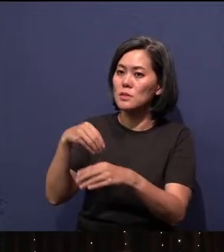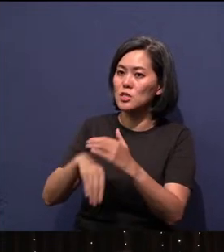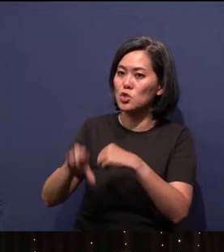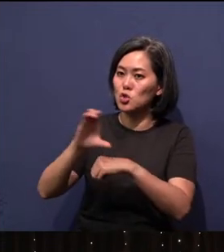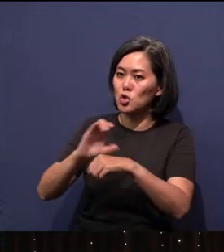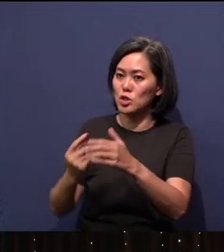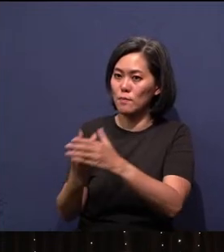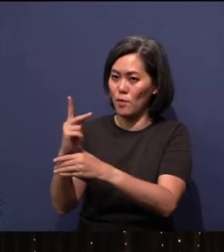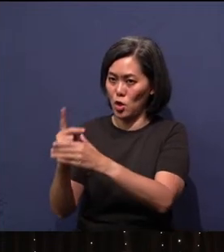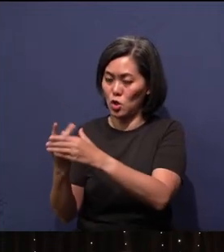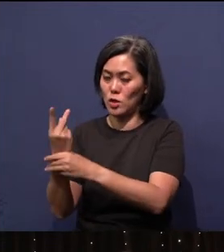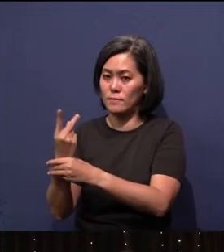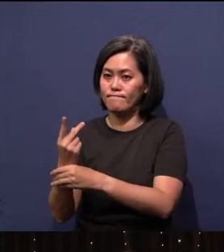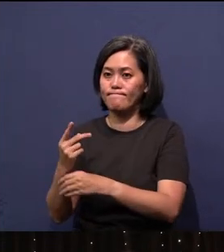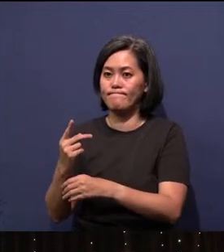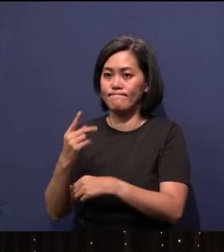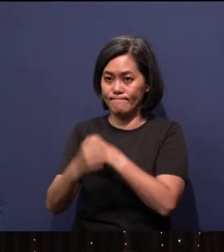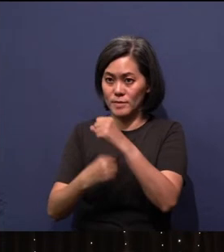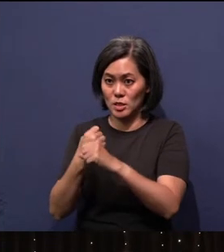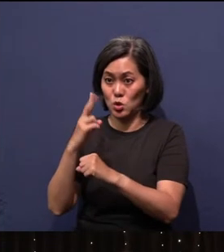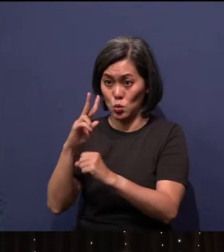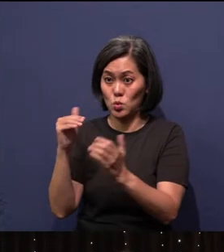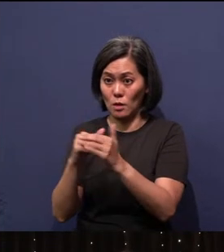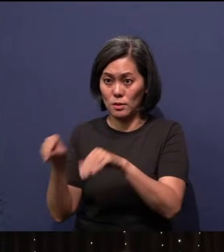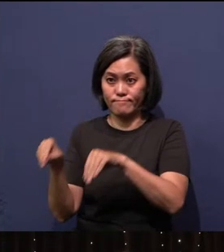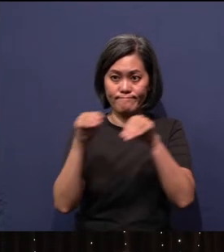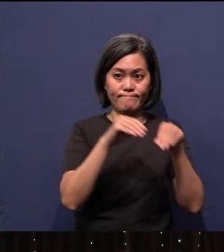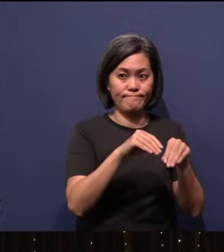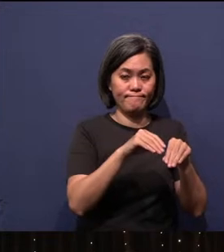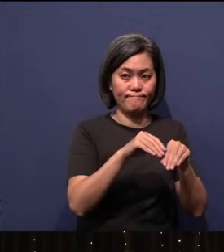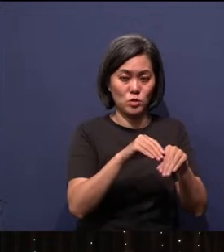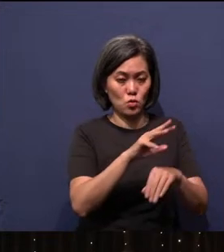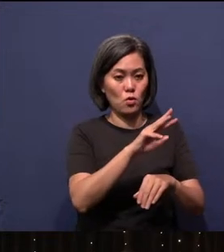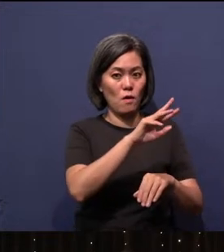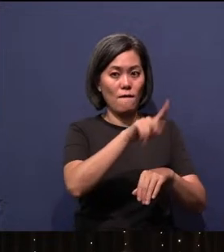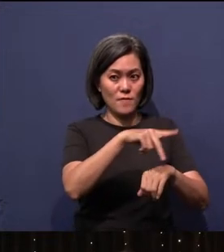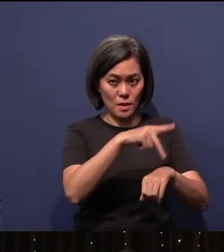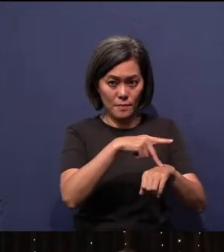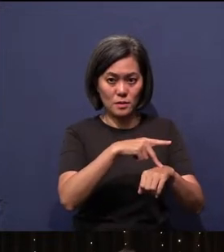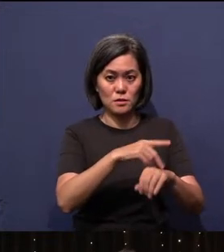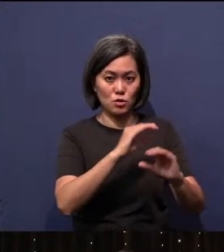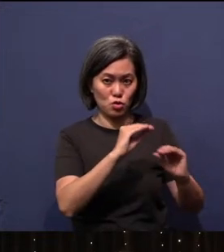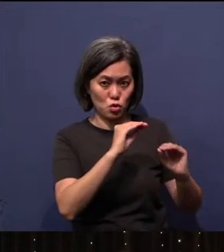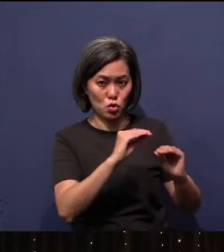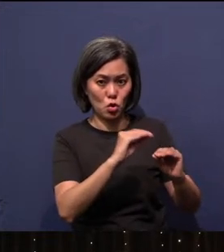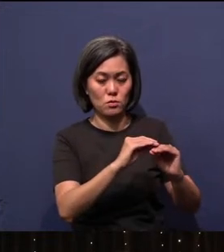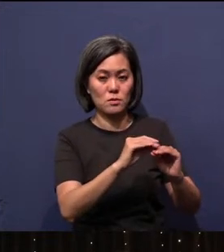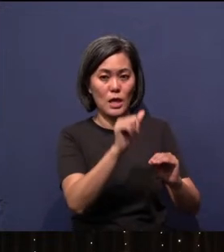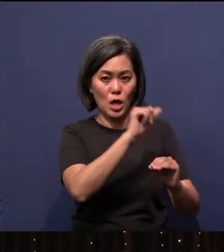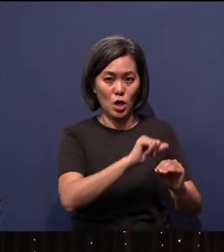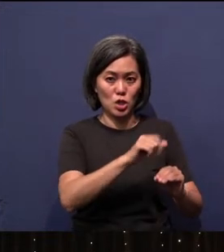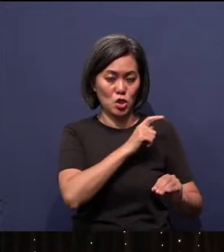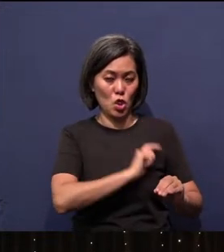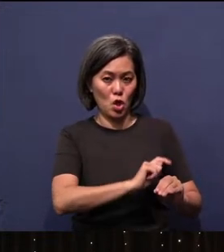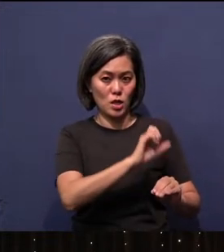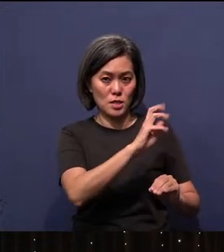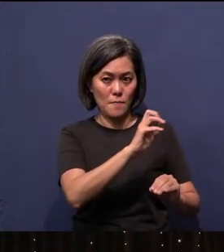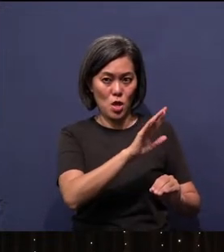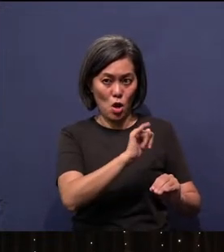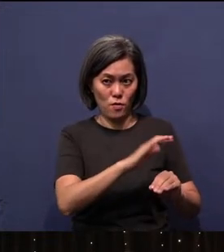In 2000, they moved to Manila, Philippines, where Thang taught at the Asian Theological Seminary for a decade. Then the Lord called them back to Thailand,